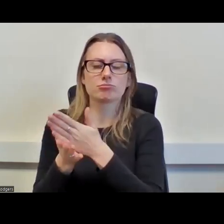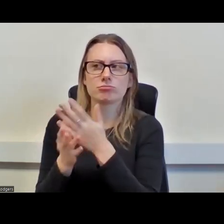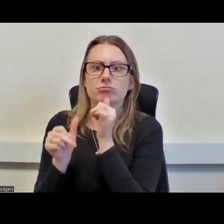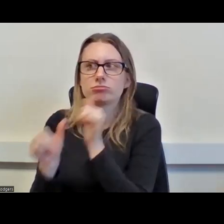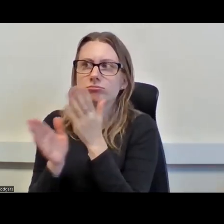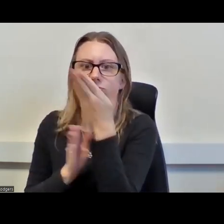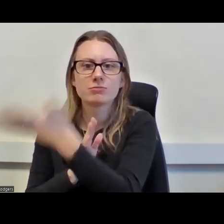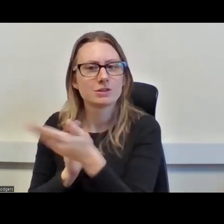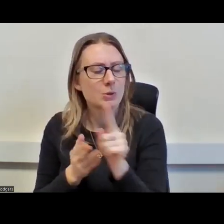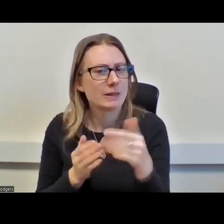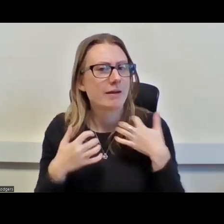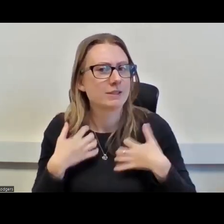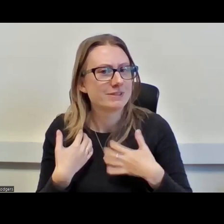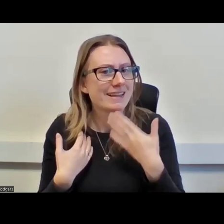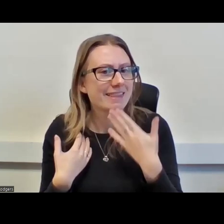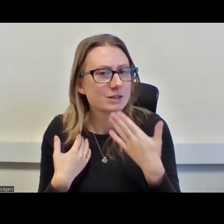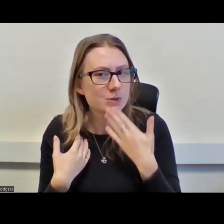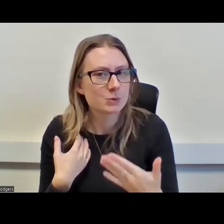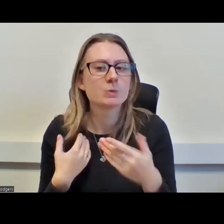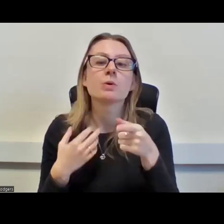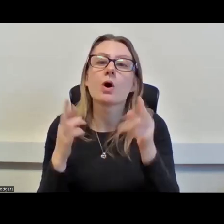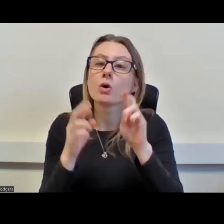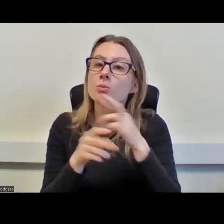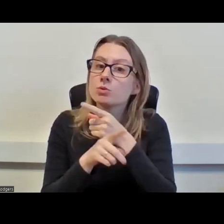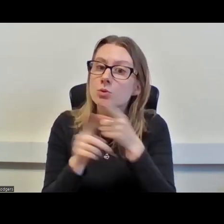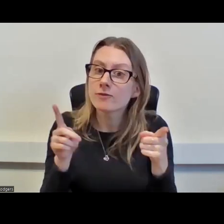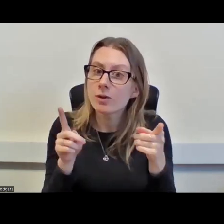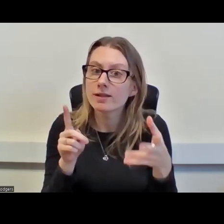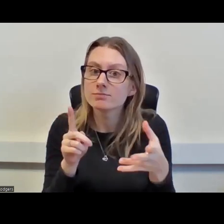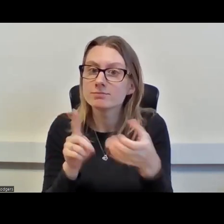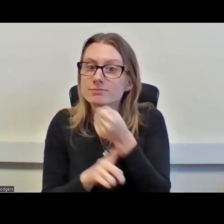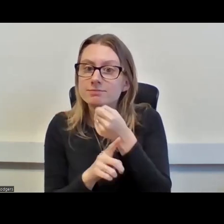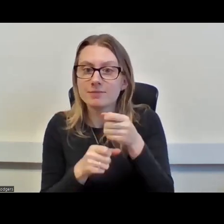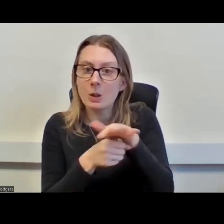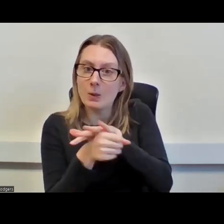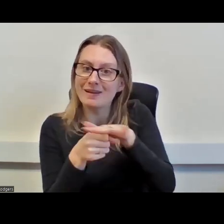thank you so much. I hope we've all found our location or where we feel we are in terms of